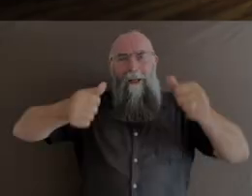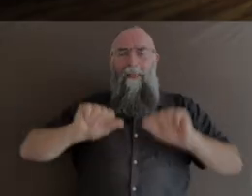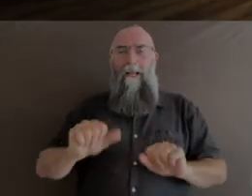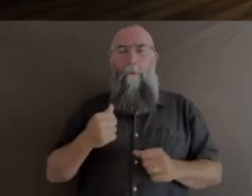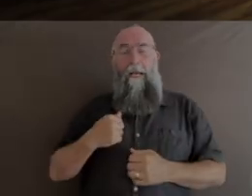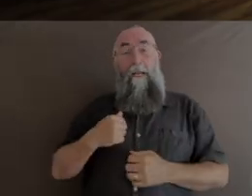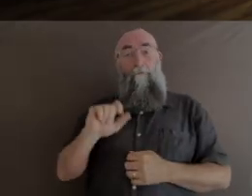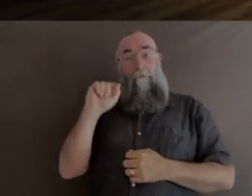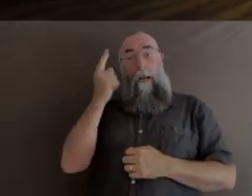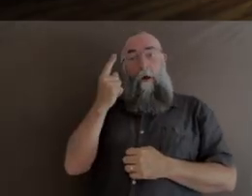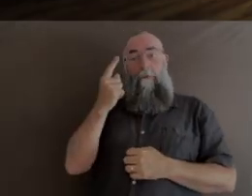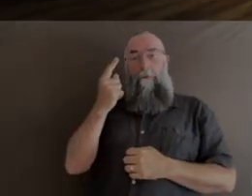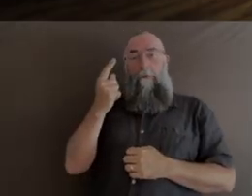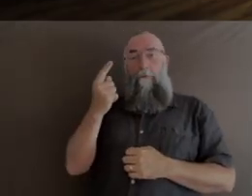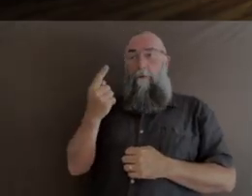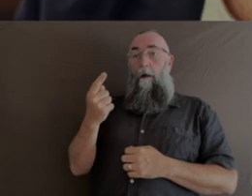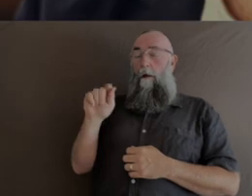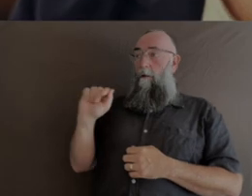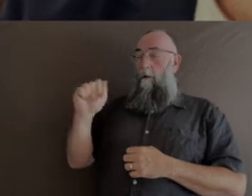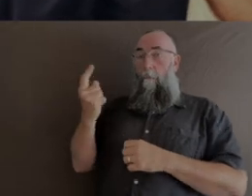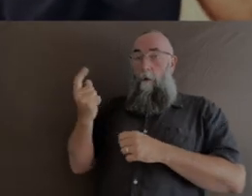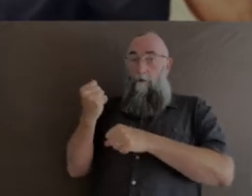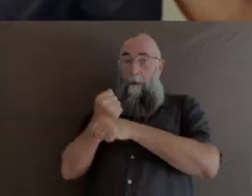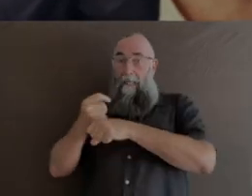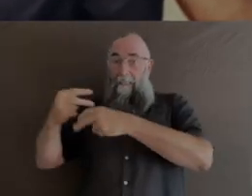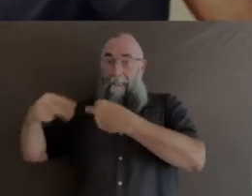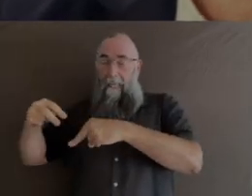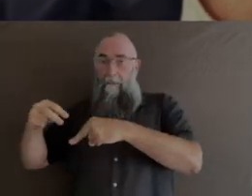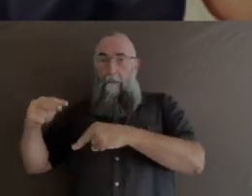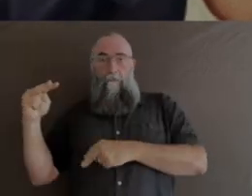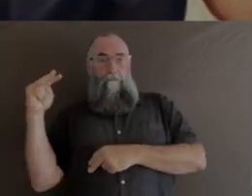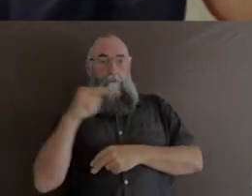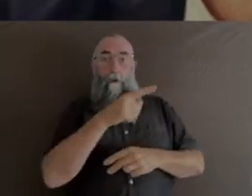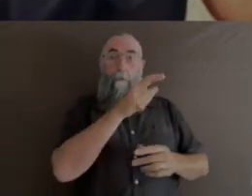to realise the composer's vision. Right. So it was not the other way around.